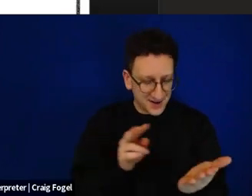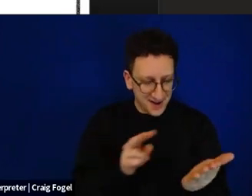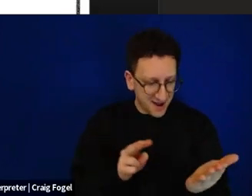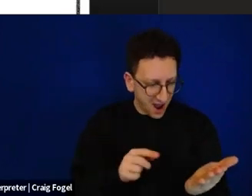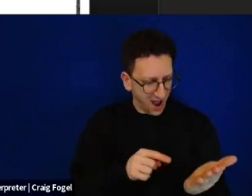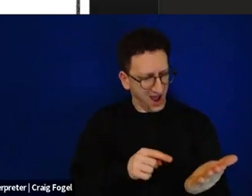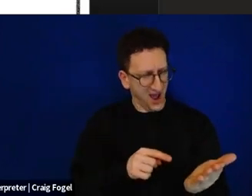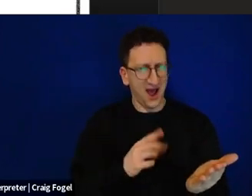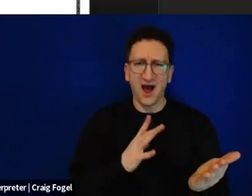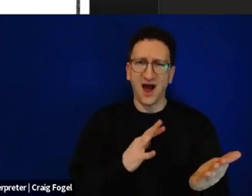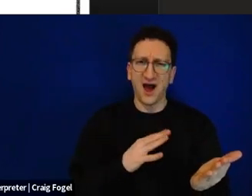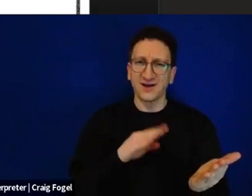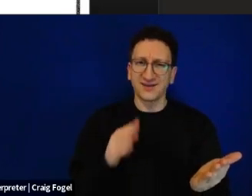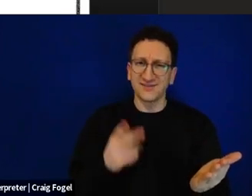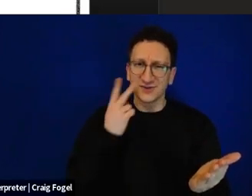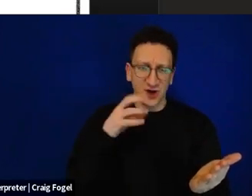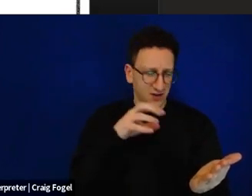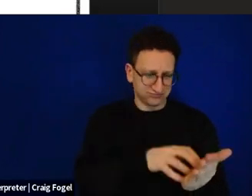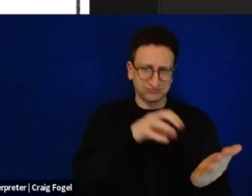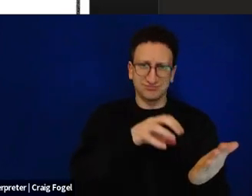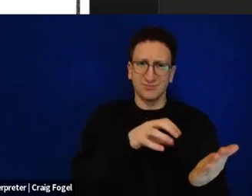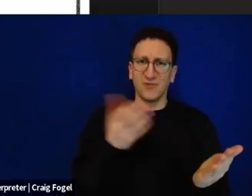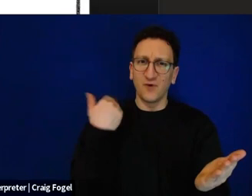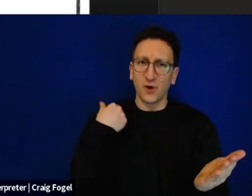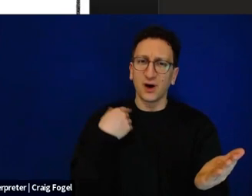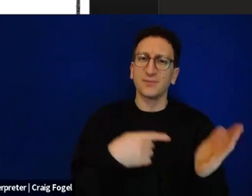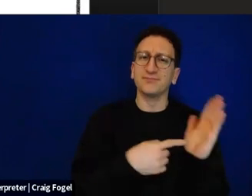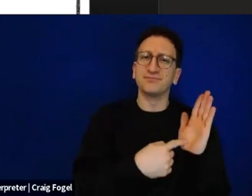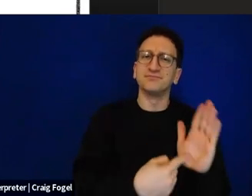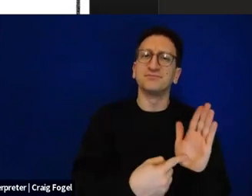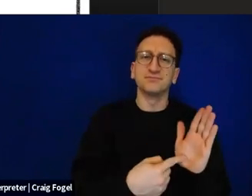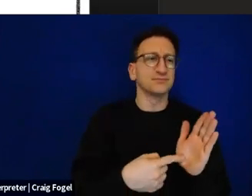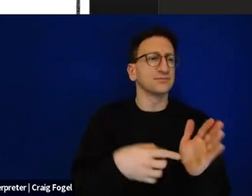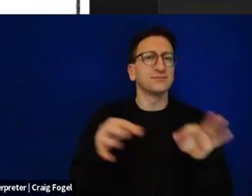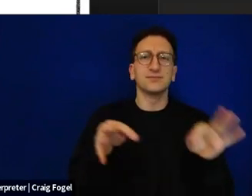seen before in any other Haggadah, talking about the Jewish, the Israeli society like fruit salad